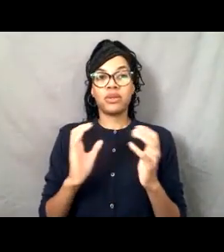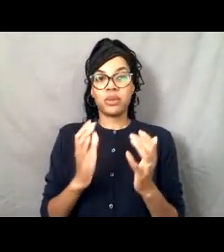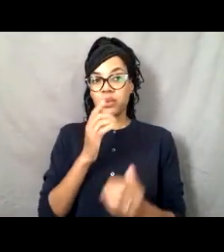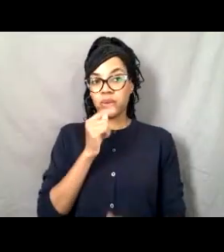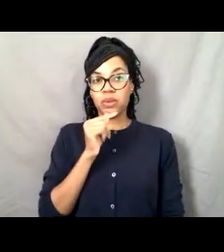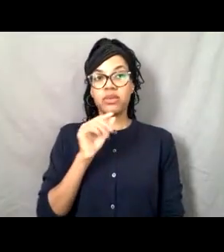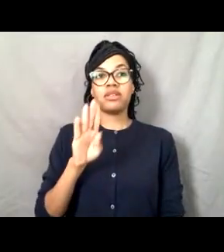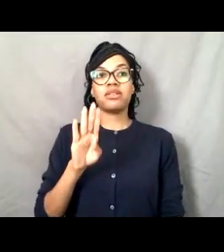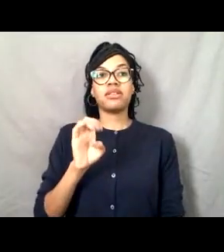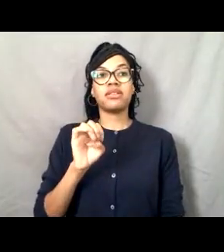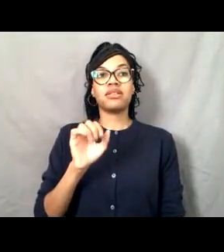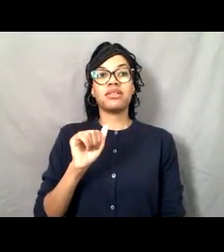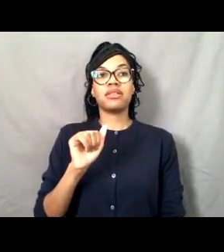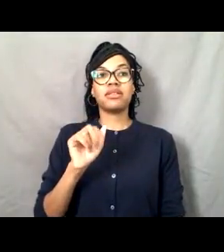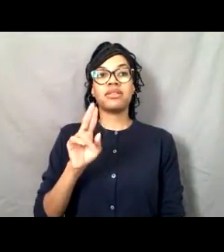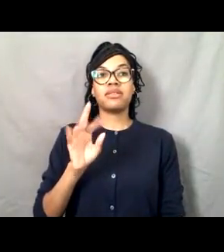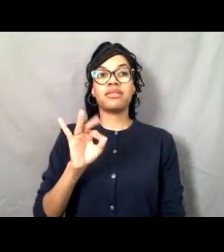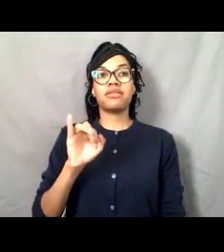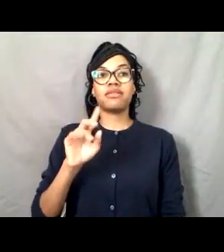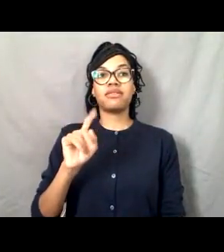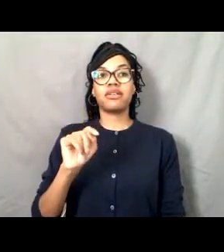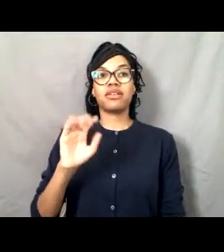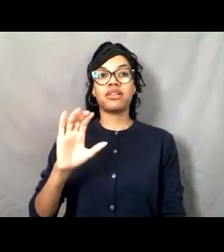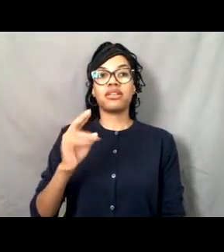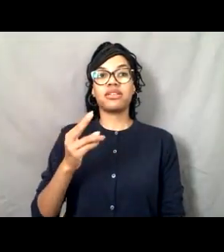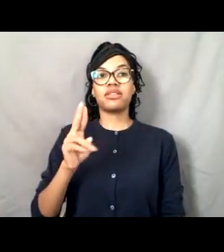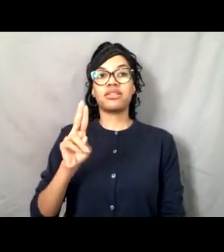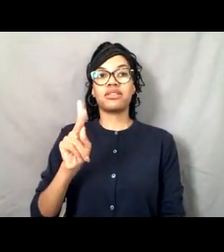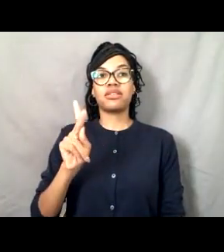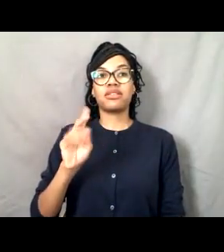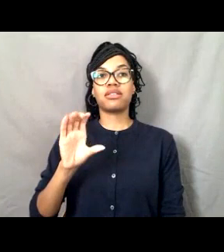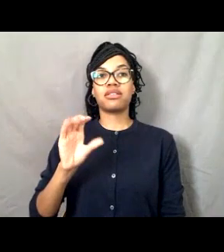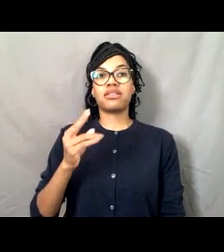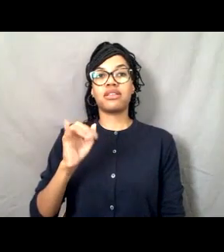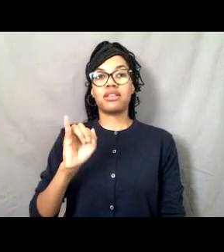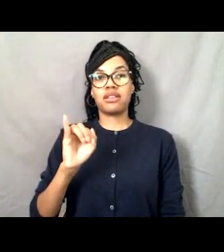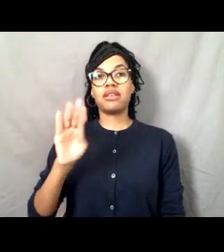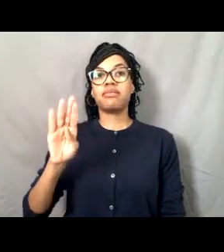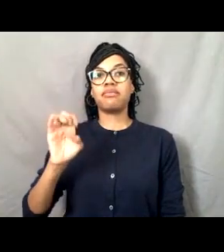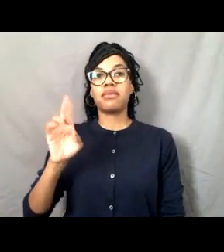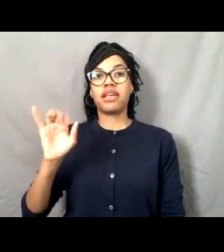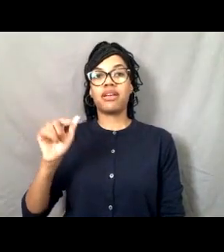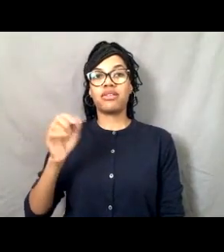of the Inupiat, Yupiit, Siberian Yupiit, Unangax Alutiit, Sugpiaq, Eyak, Tlingit, Haida and Tsimshian people.